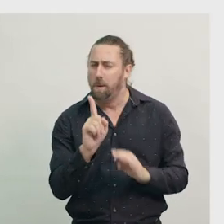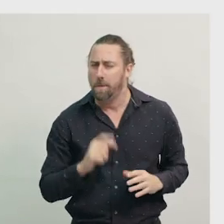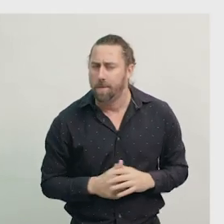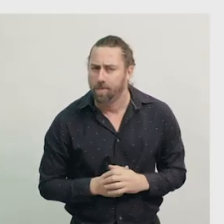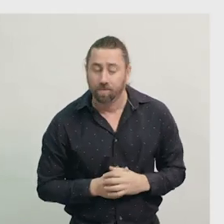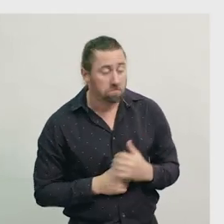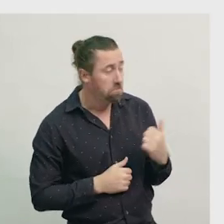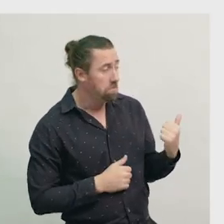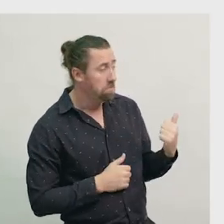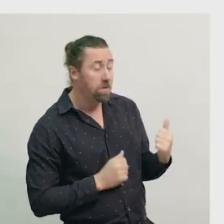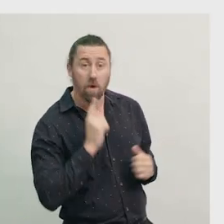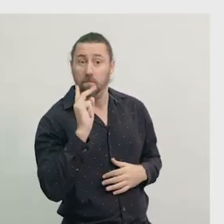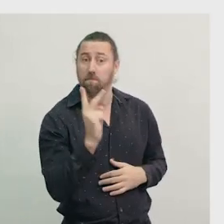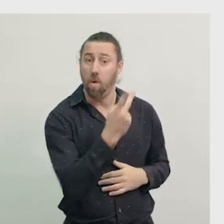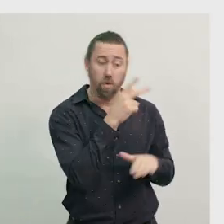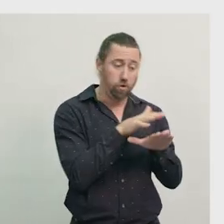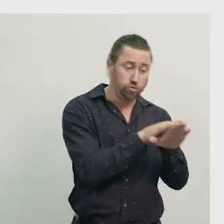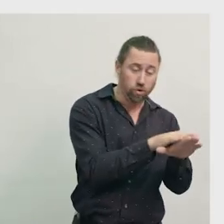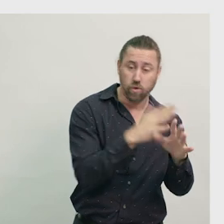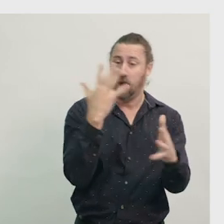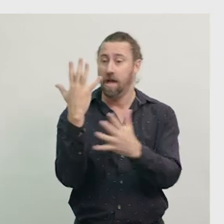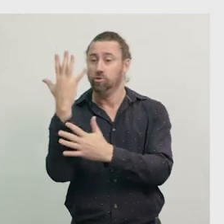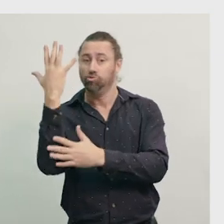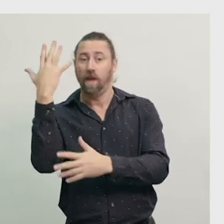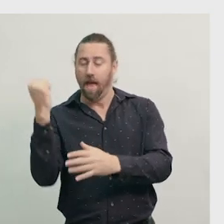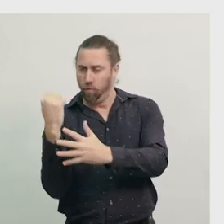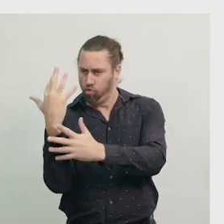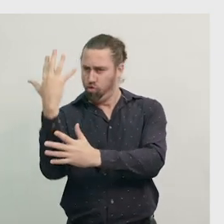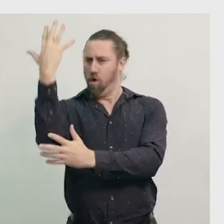Both the banksia tree and the sea turtle grow bigger and mature.